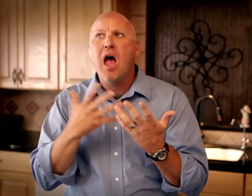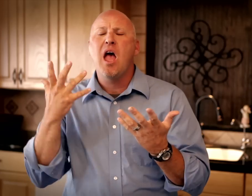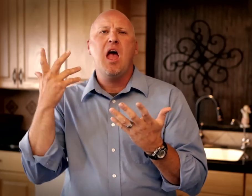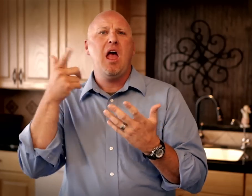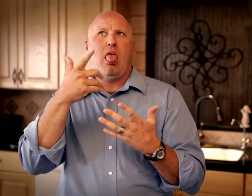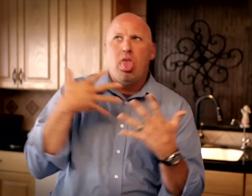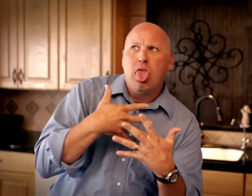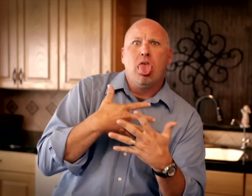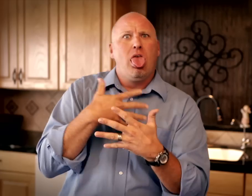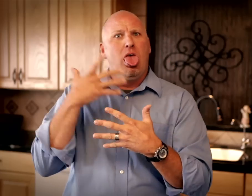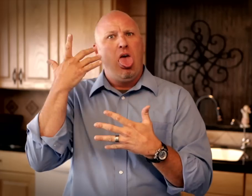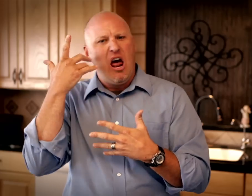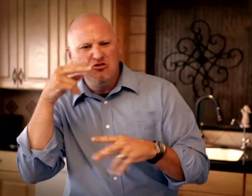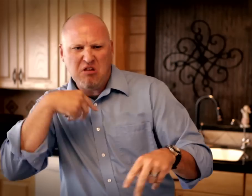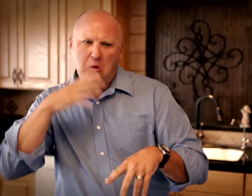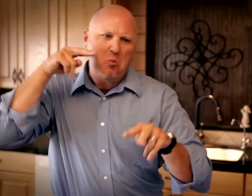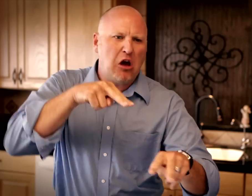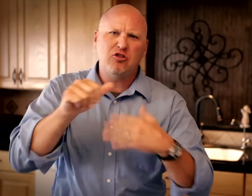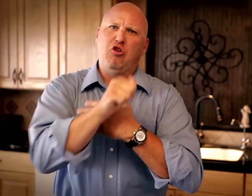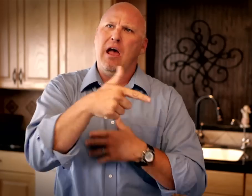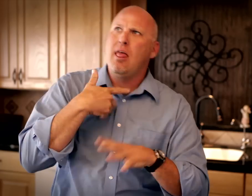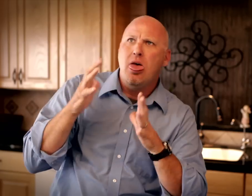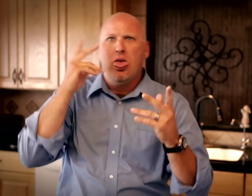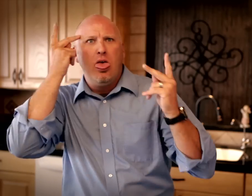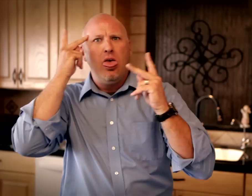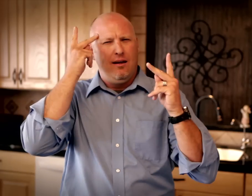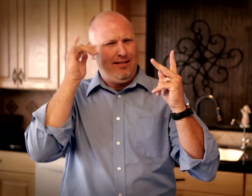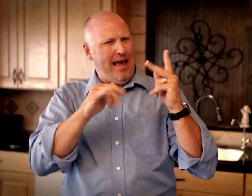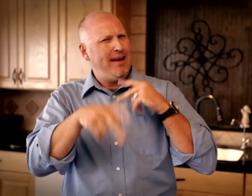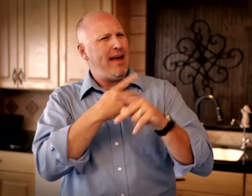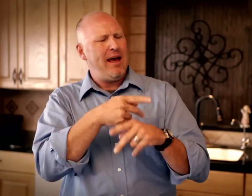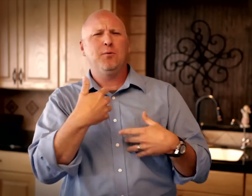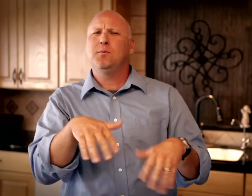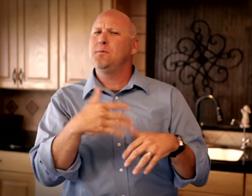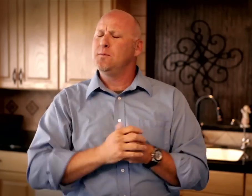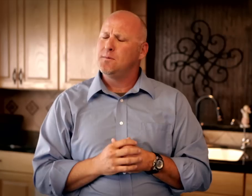It may include acts that instill fear, being constantly watched, and threats.